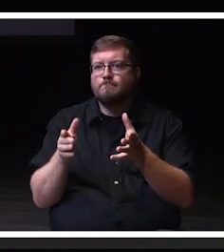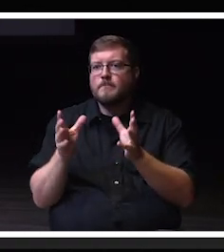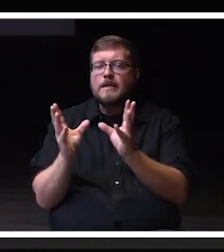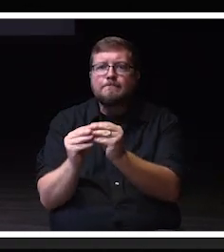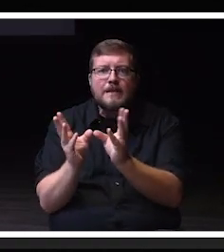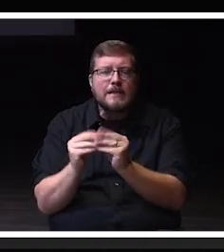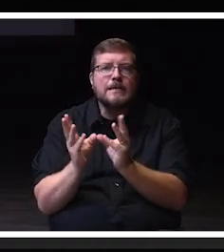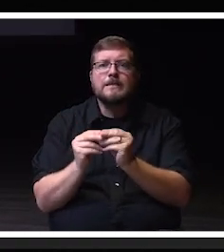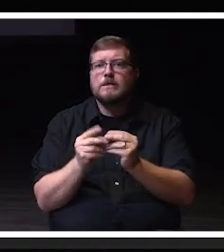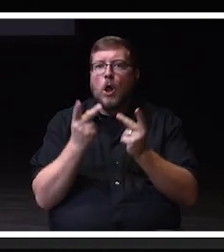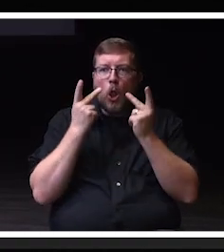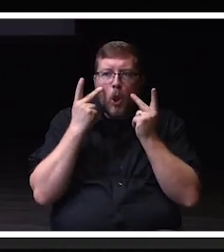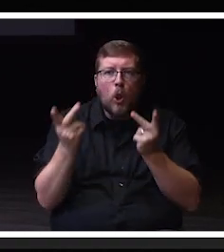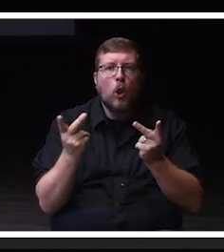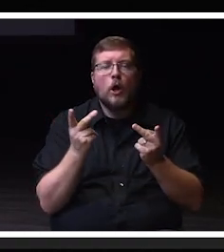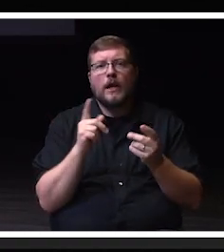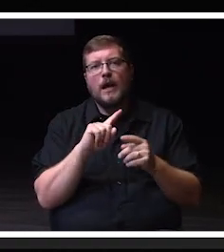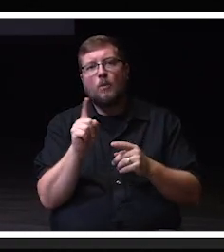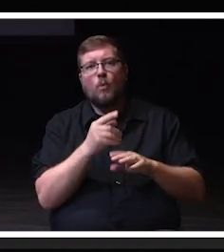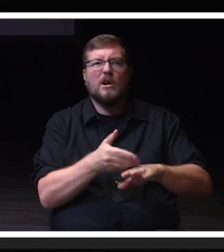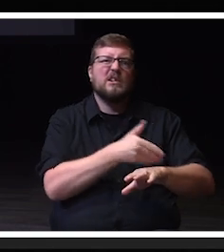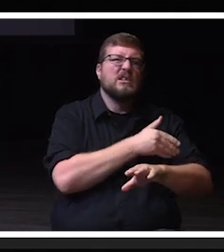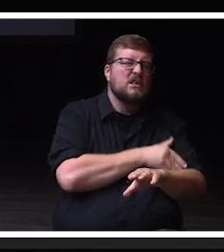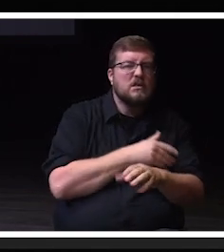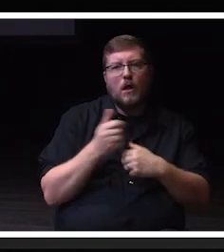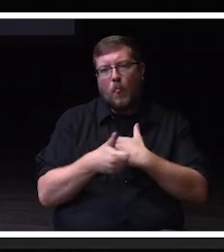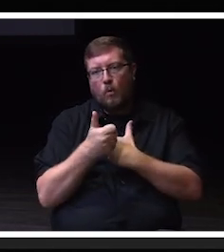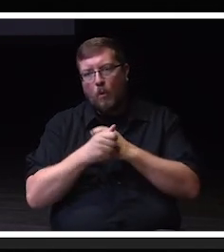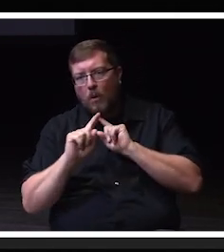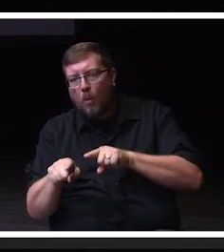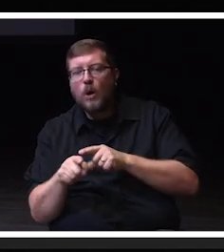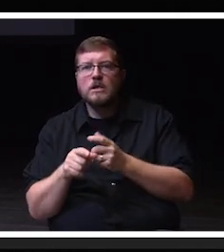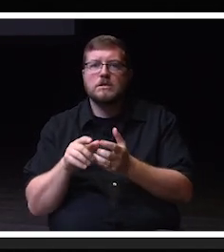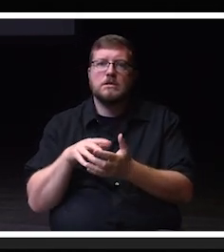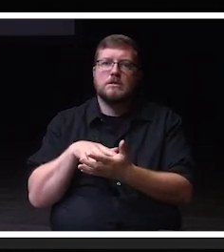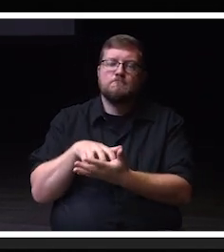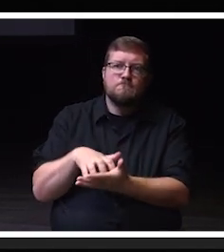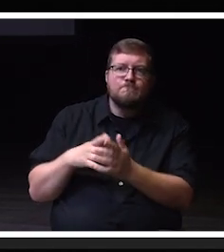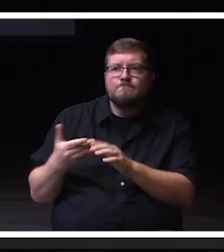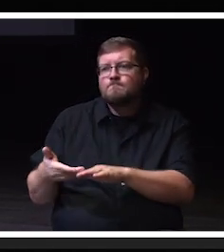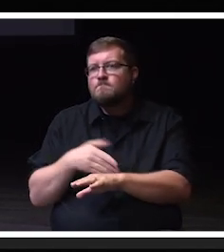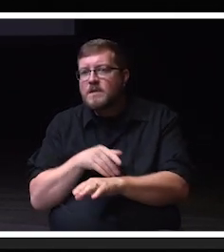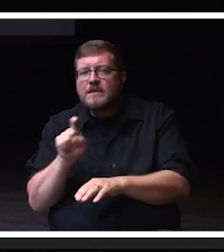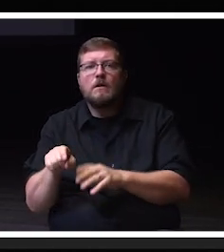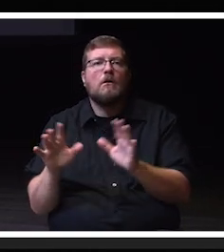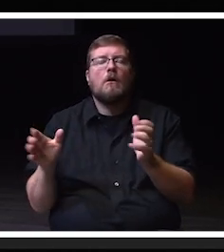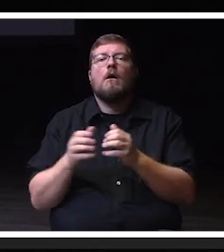and threat reports and all those other fun things. A couple of common themes emerged. And so the college